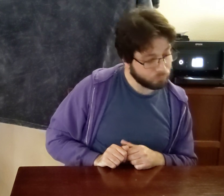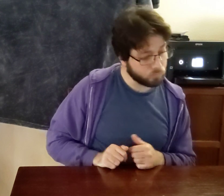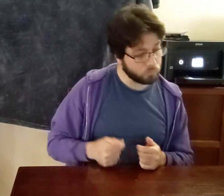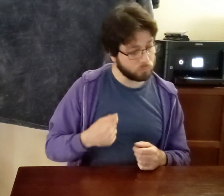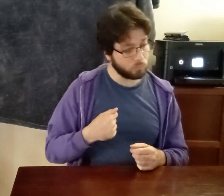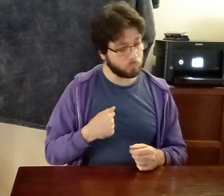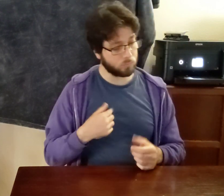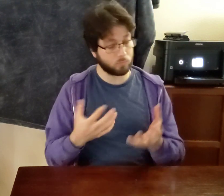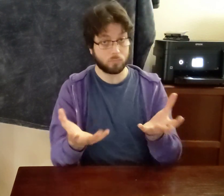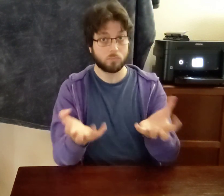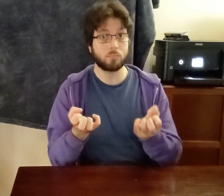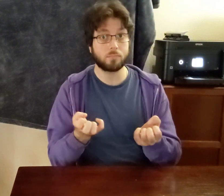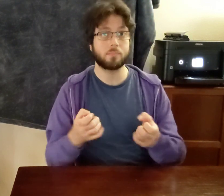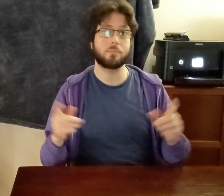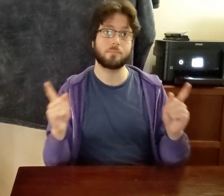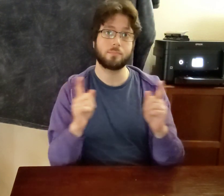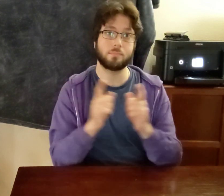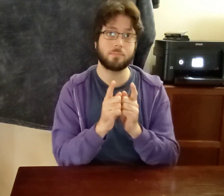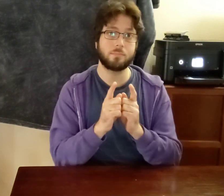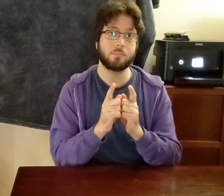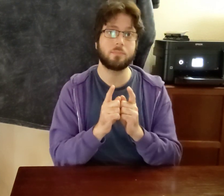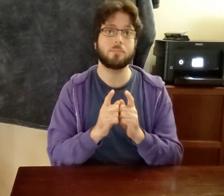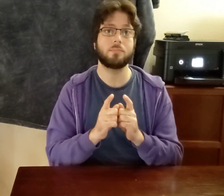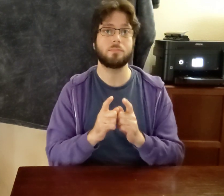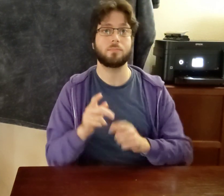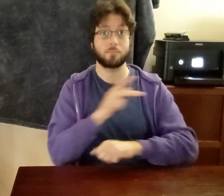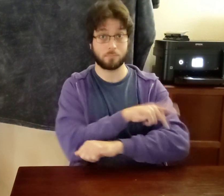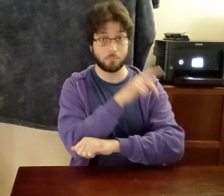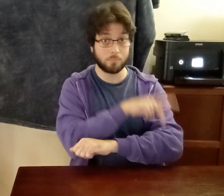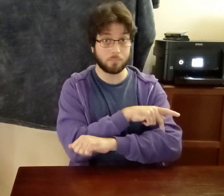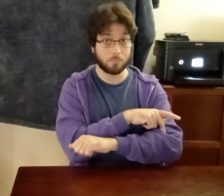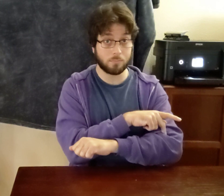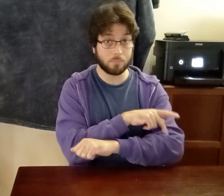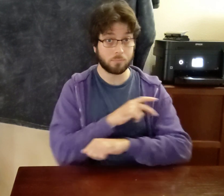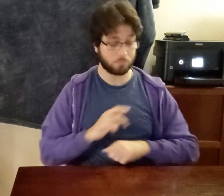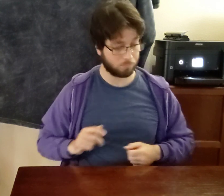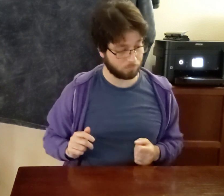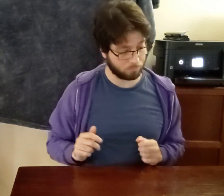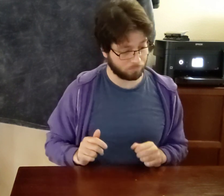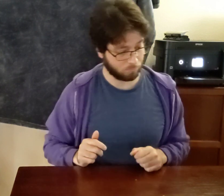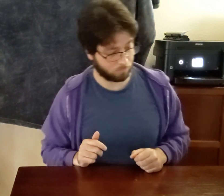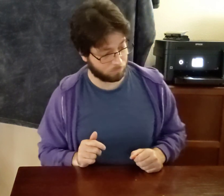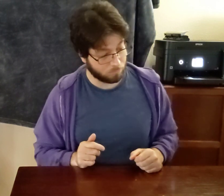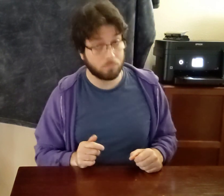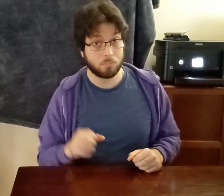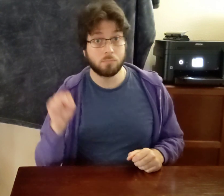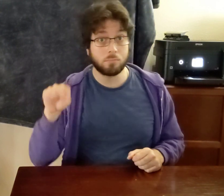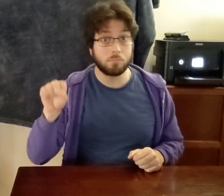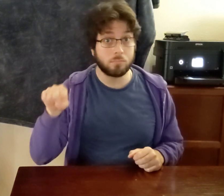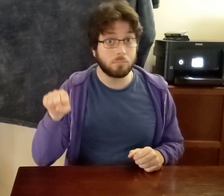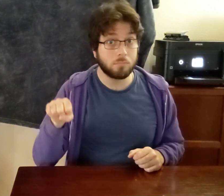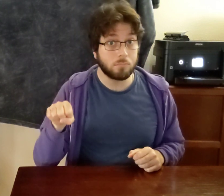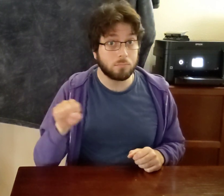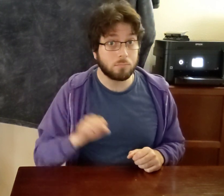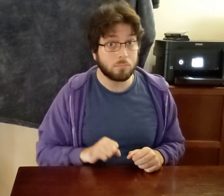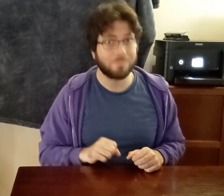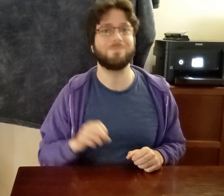I (should be YOU) WANT MEET BEARALDO? YES?